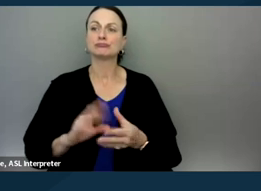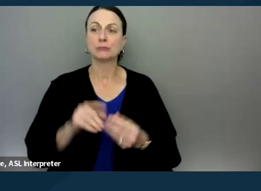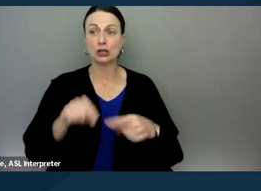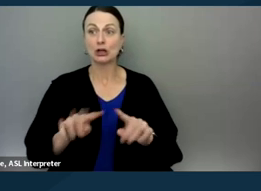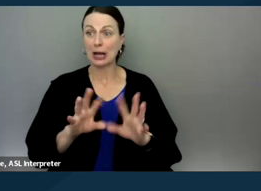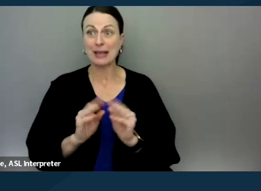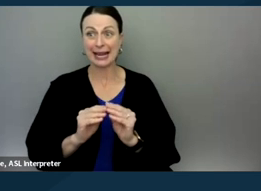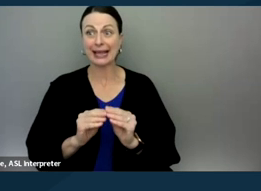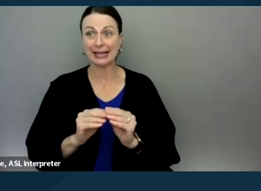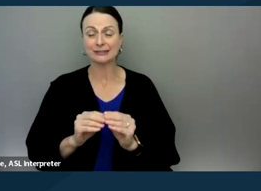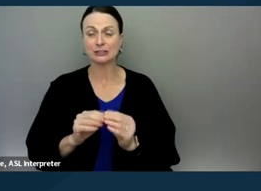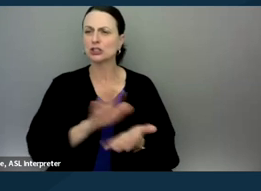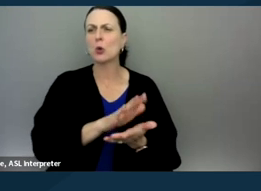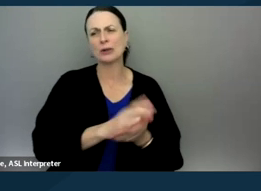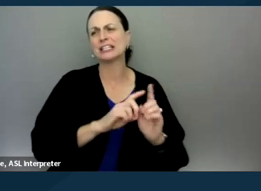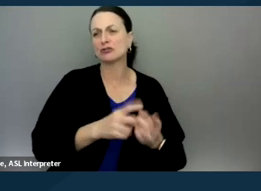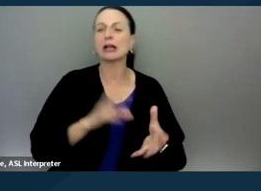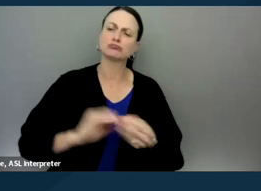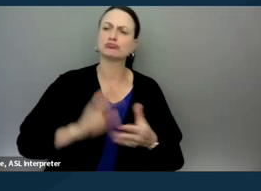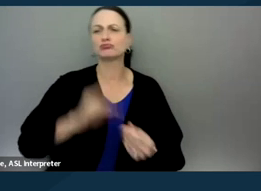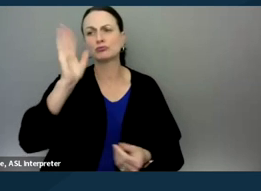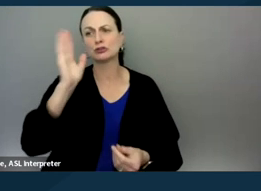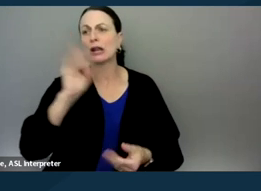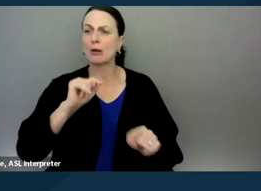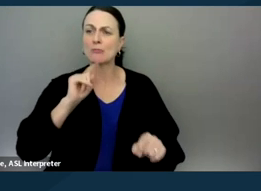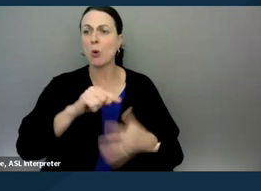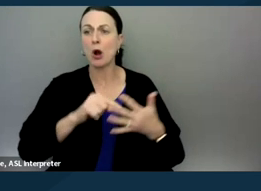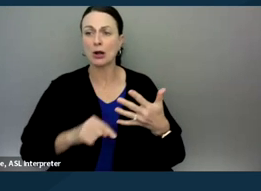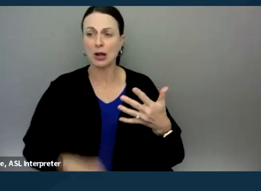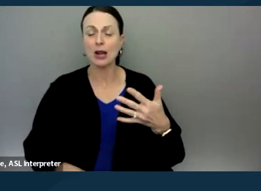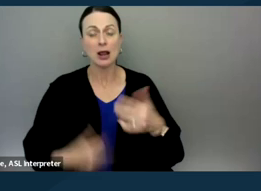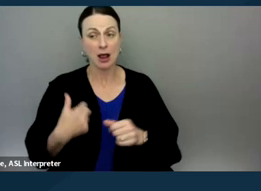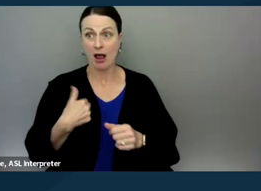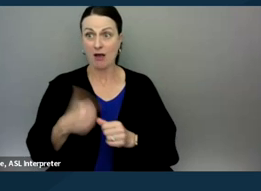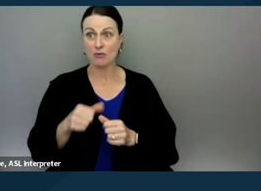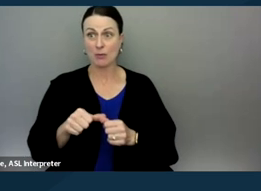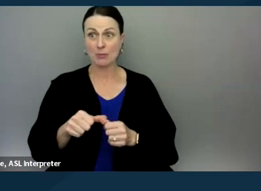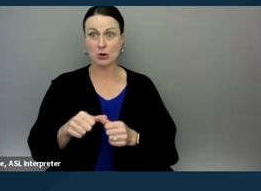she, as the school district was talking and presenting reports, I remember that she, and you know, lawyers, I think,